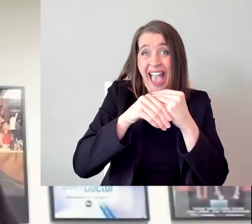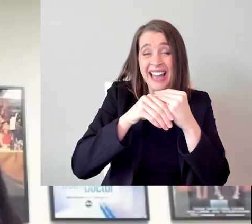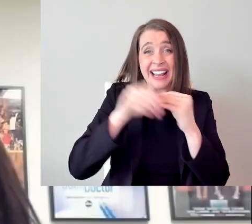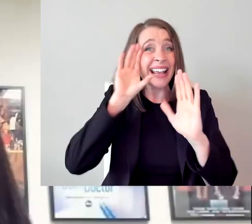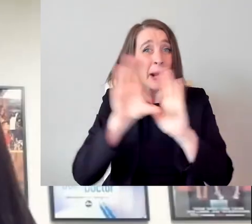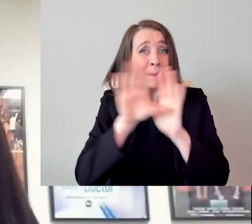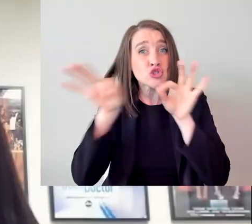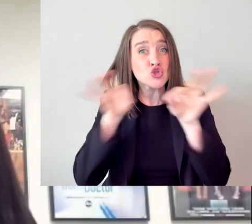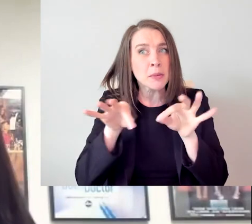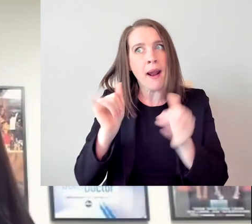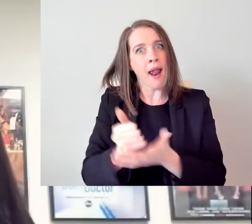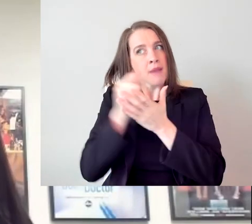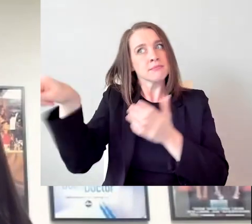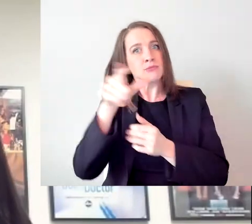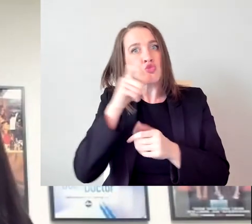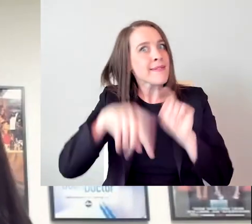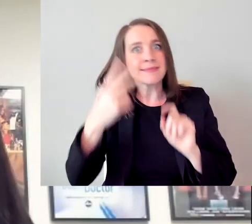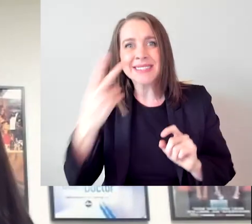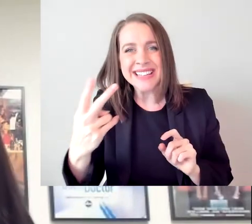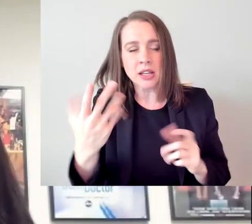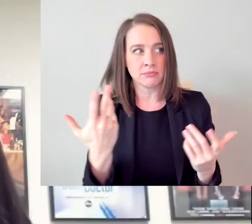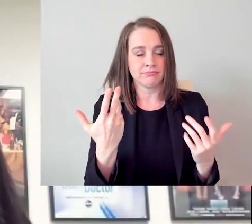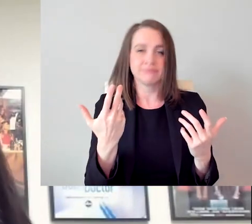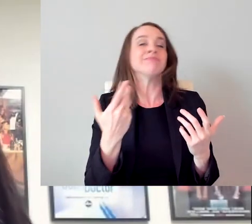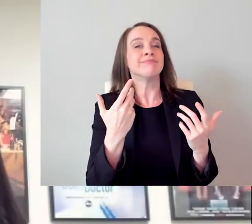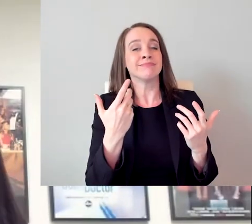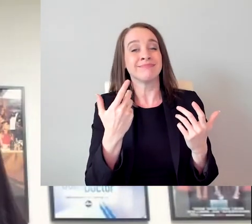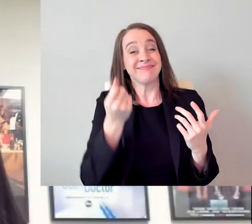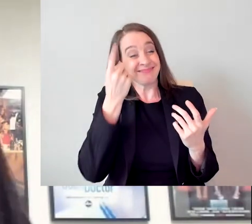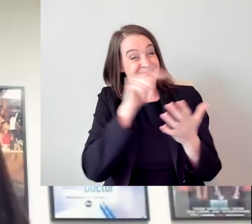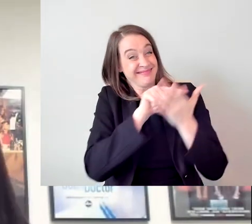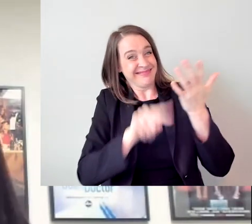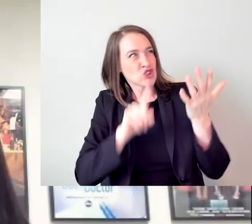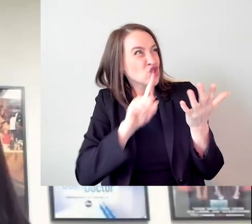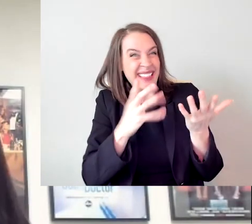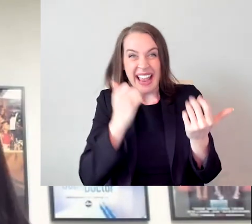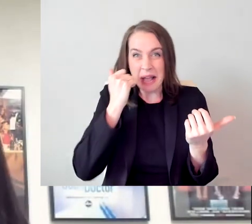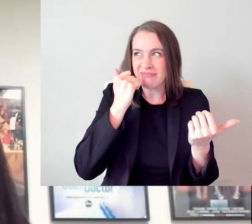It's so common, and yet it's something that we're still not sharing widely because it